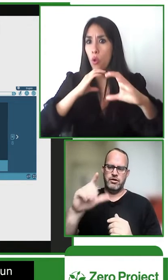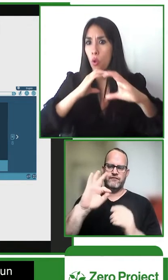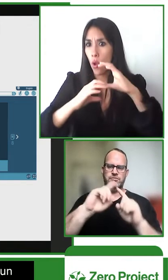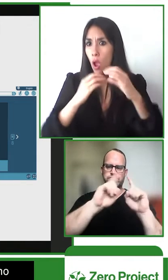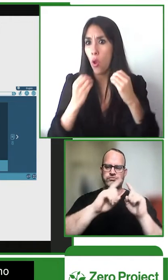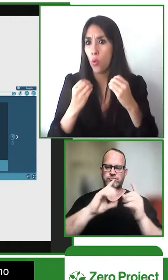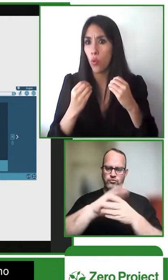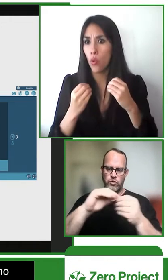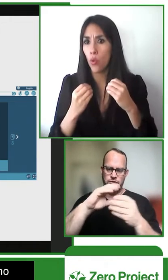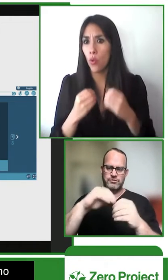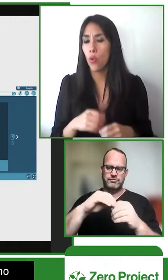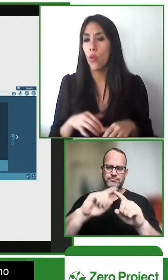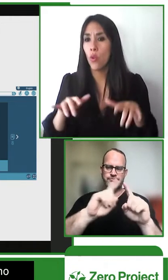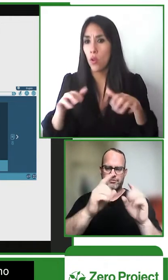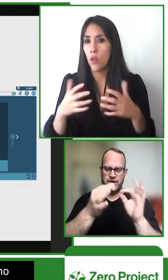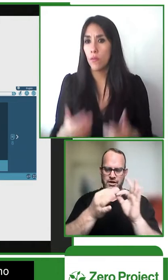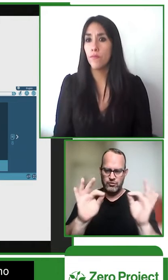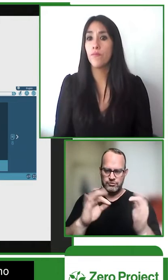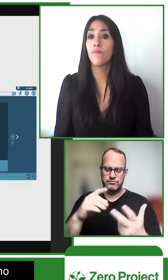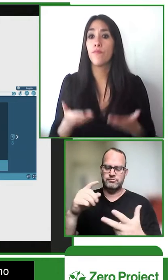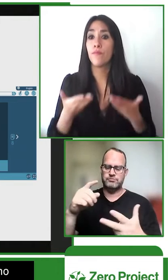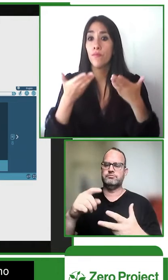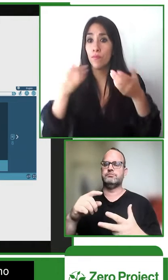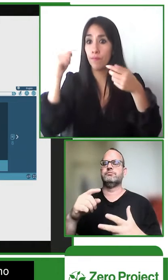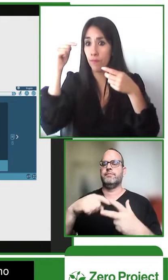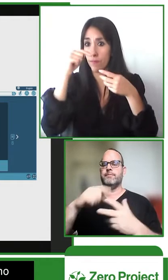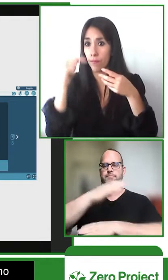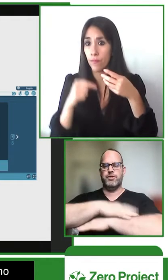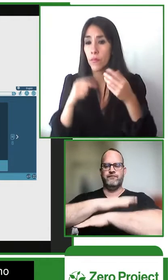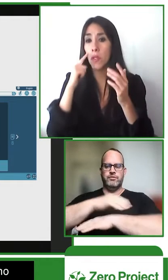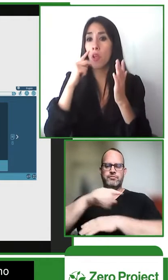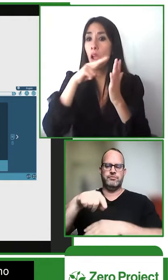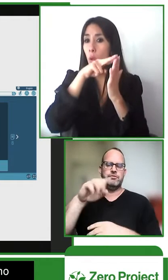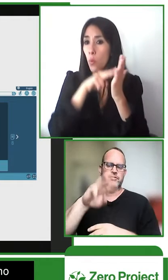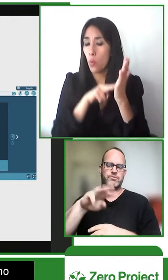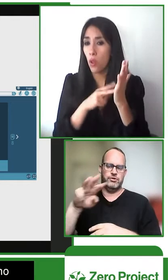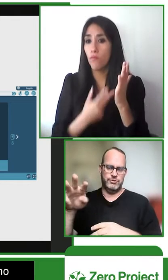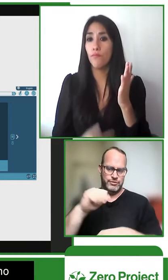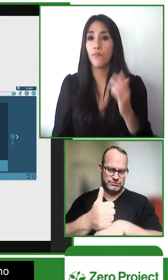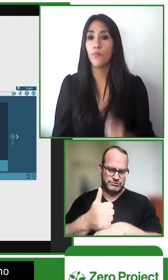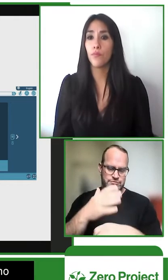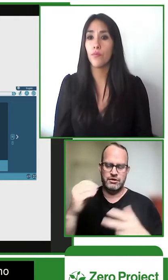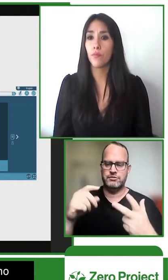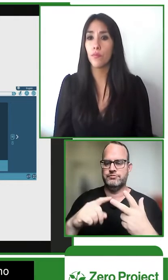we have a digital online library with a number of stories in a variety of languages